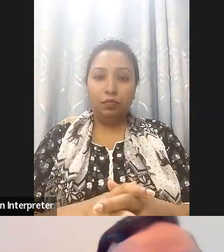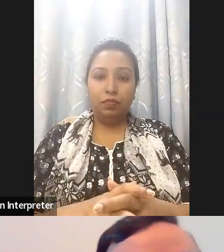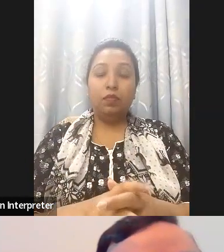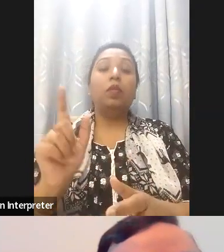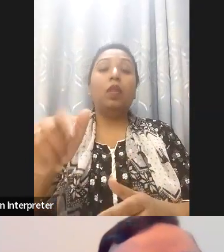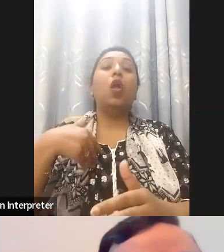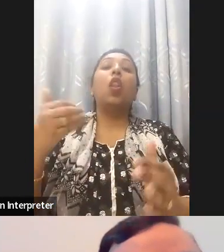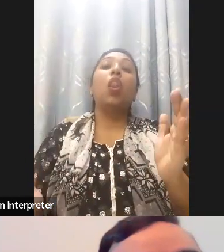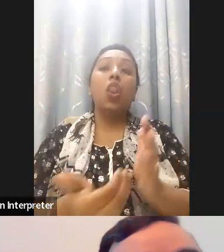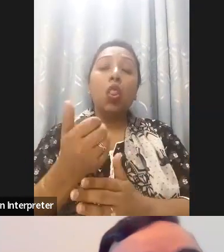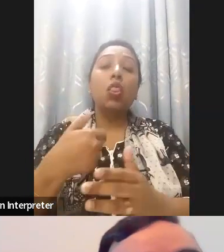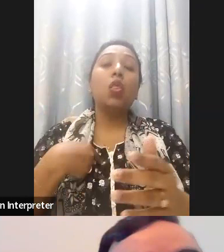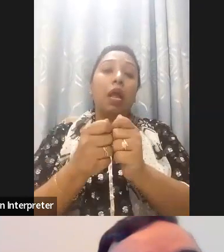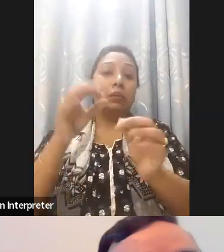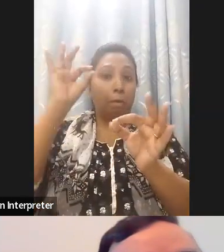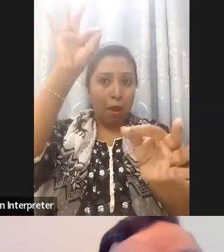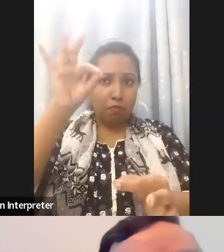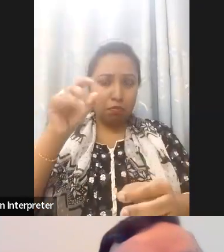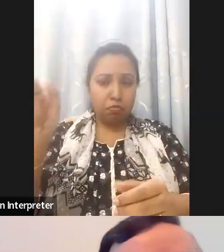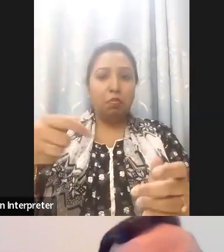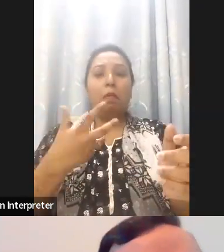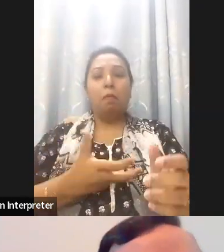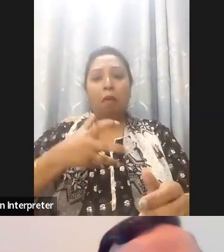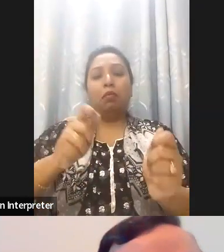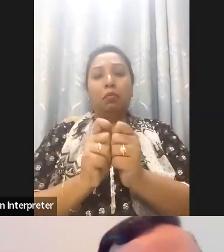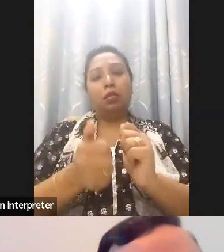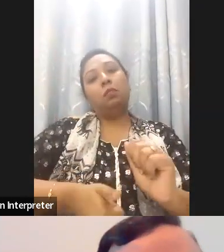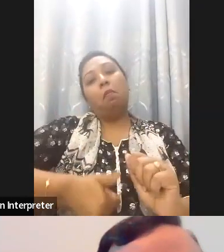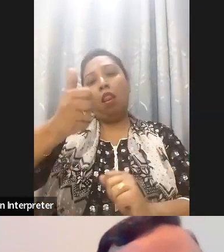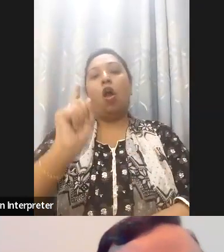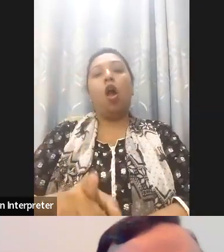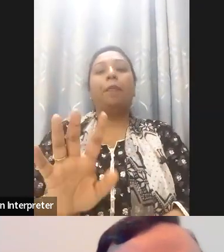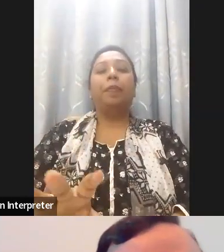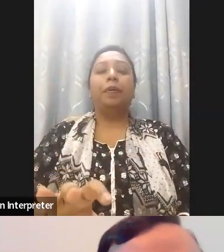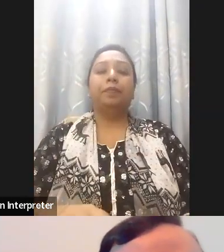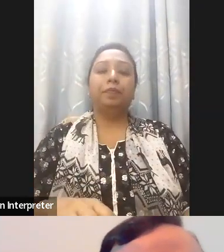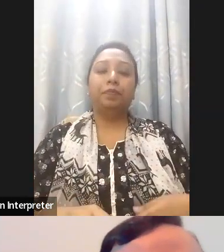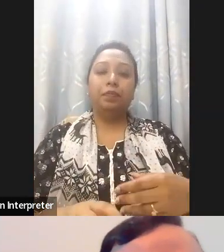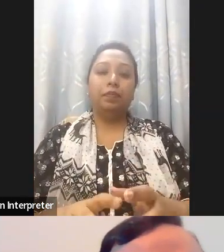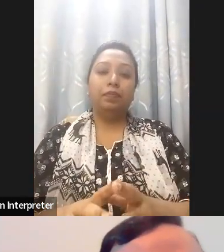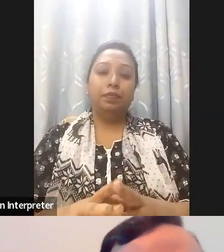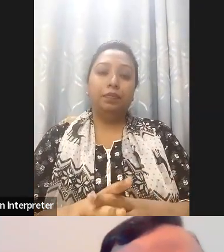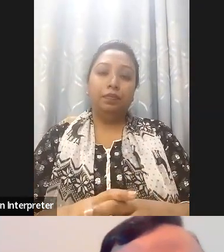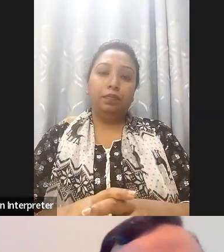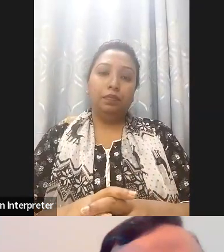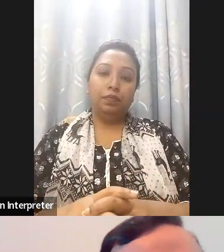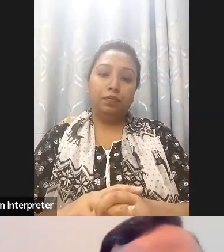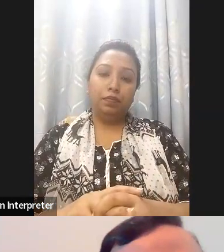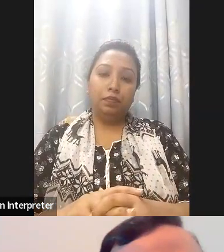index. We also would like to emphasize the need for making sure that organizations or persons